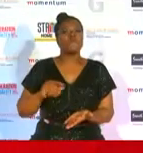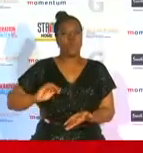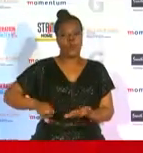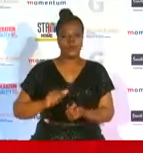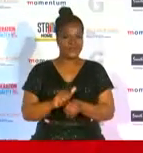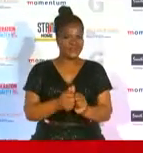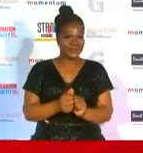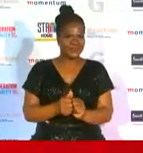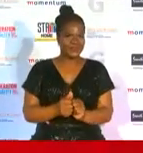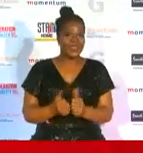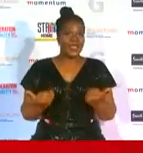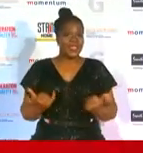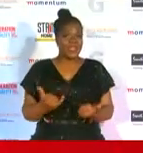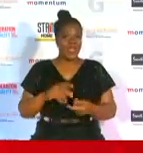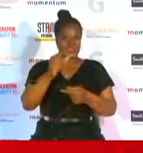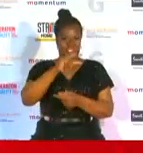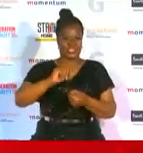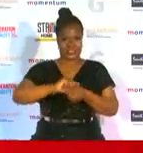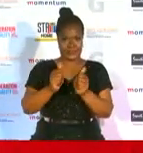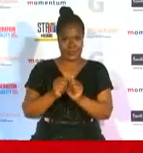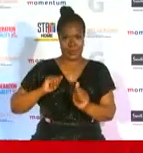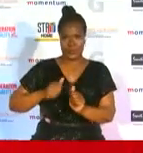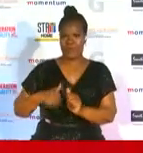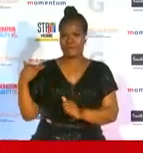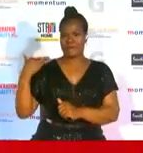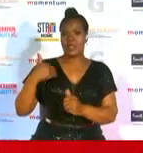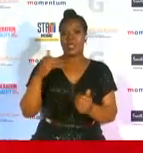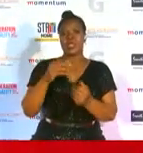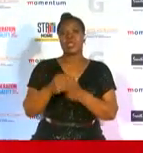now the g sports awards were endorsed back in 2015 by the department